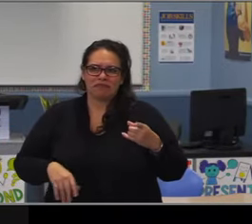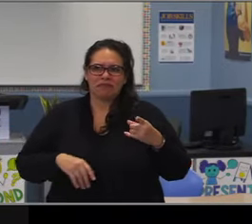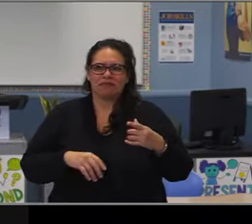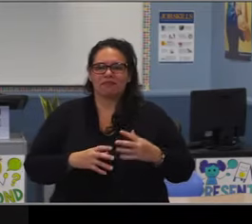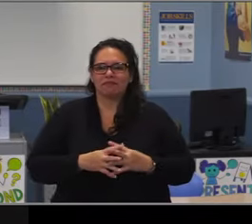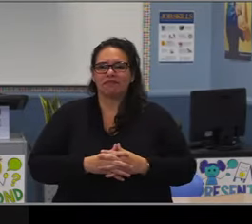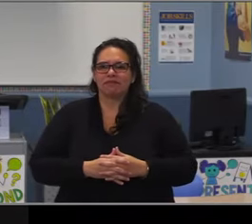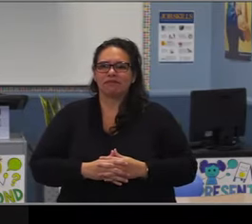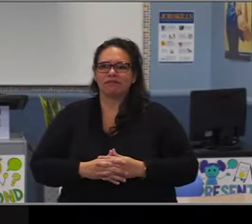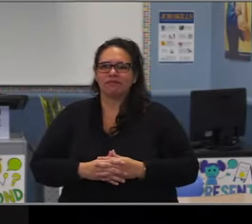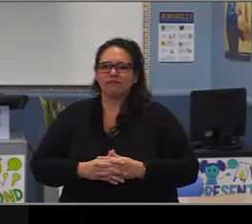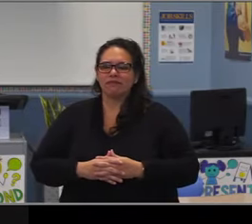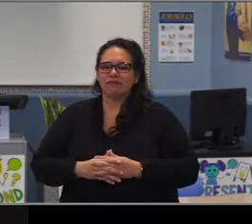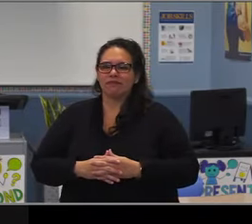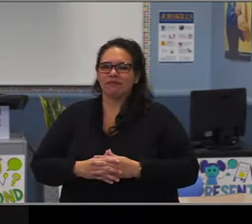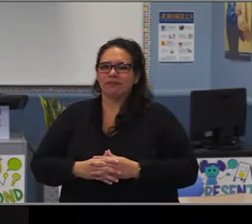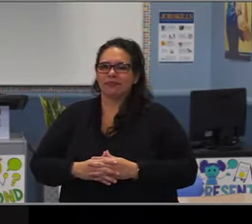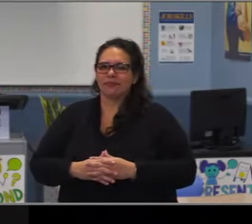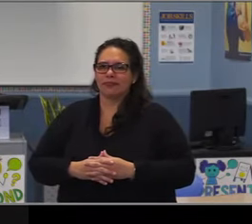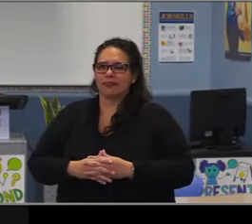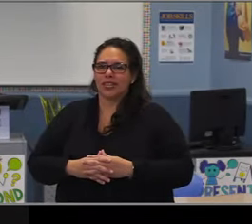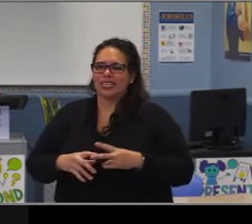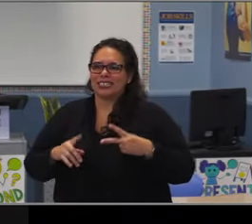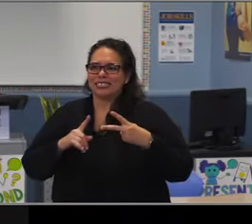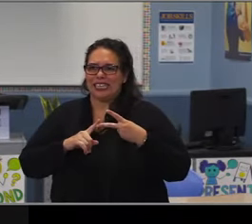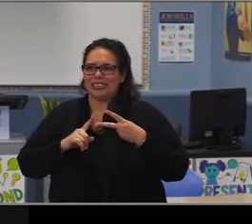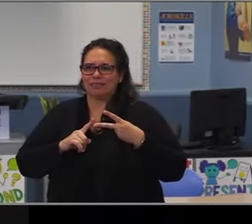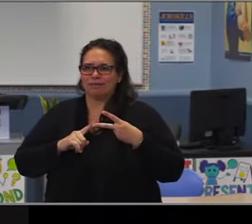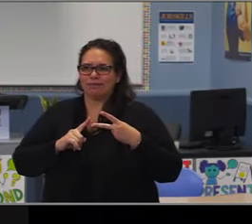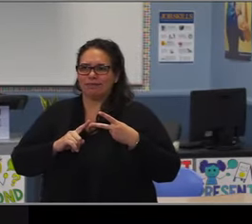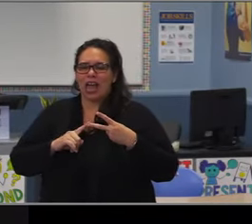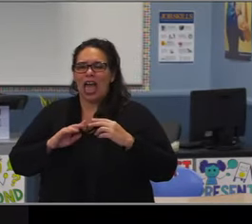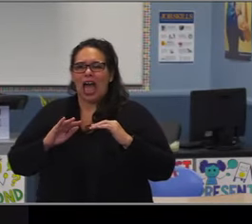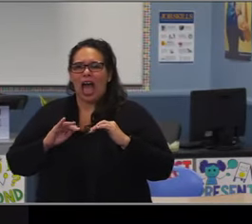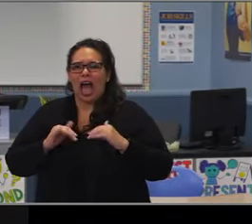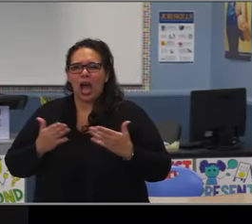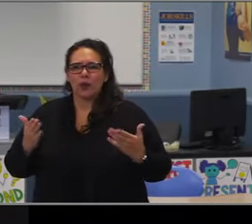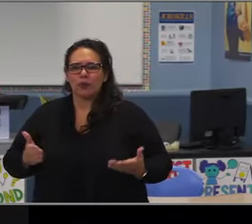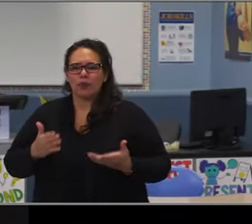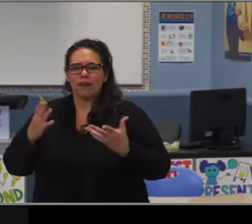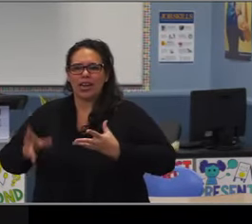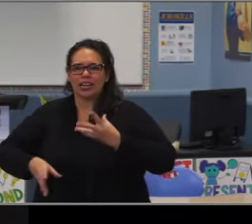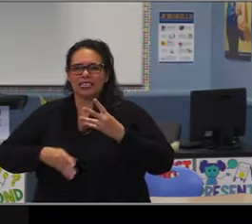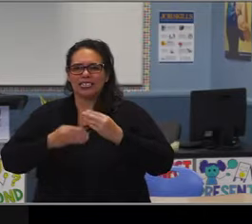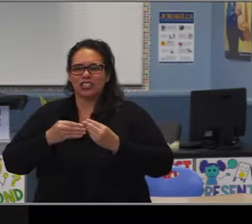that you very clearly pointed out? And it's not just limited to our K-8, right?